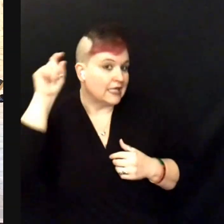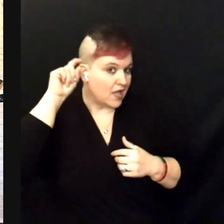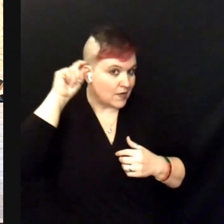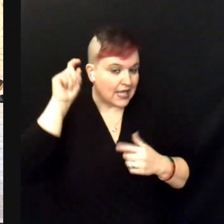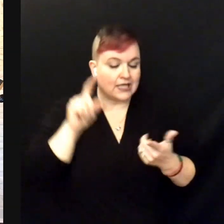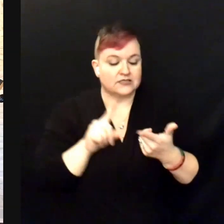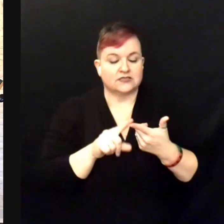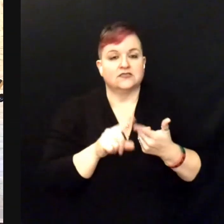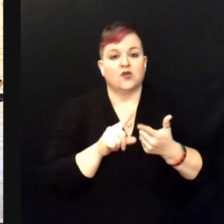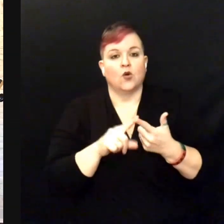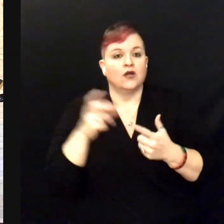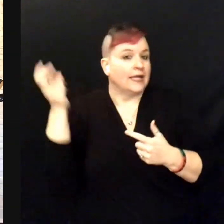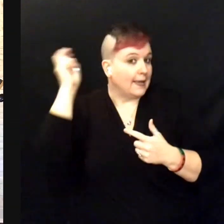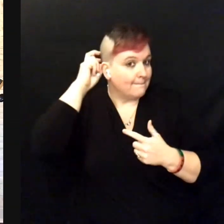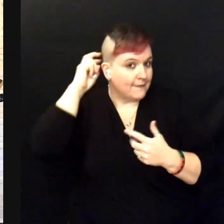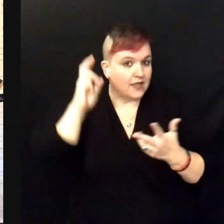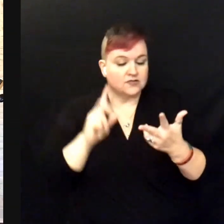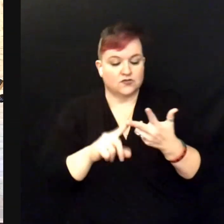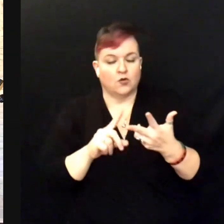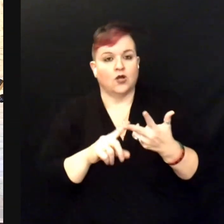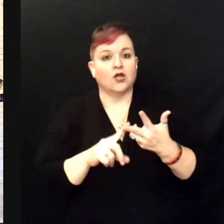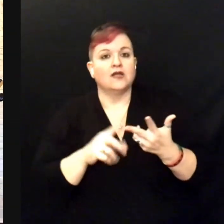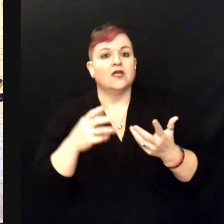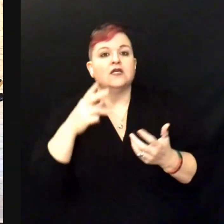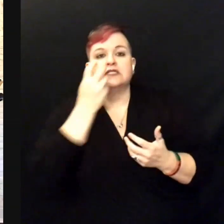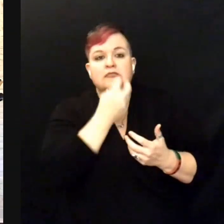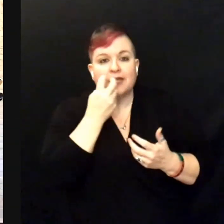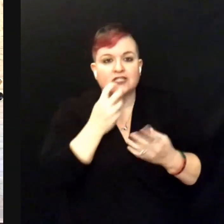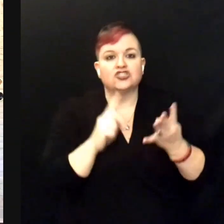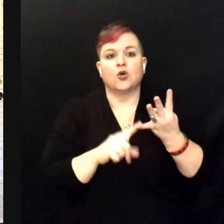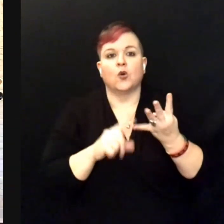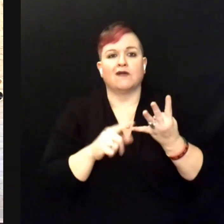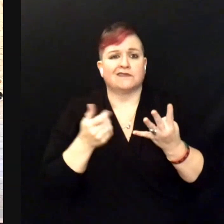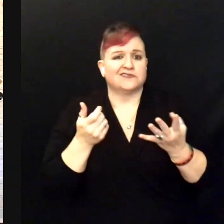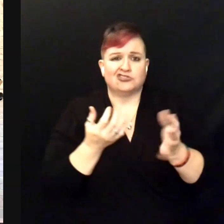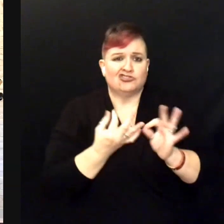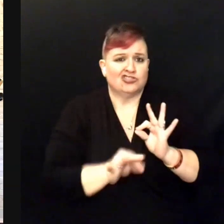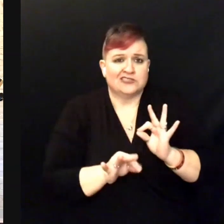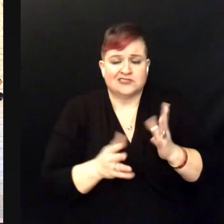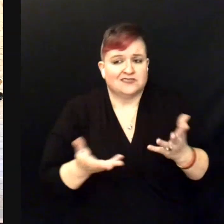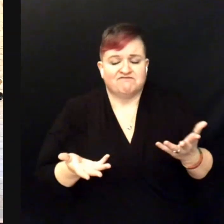implants or speech therapy or even just, you know,